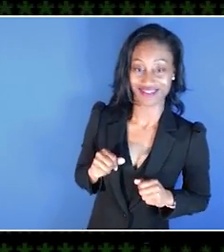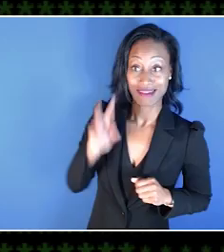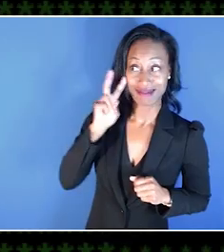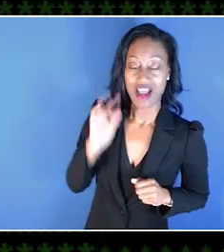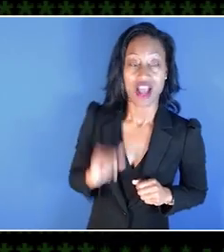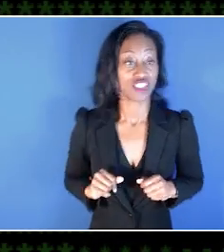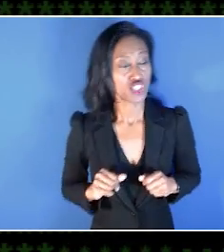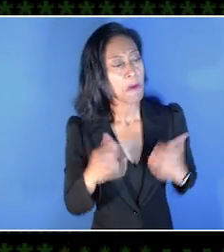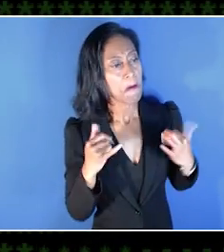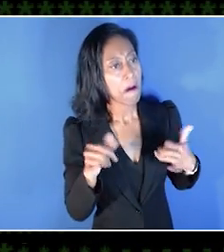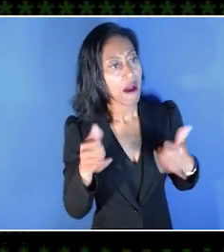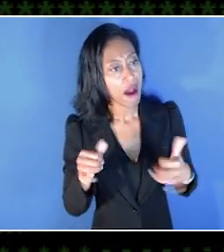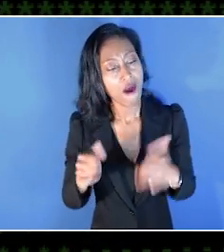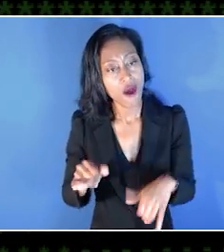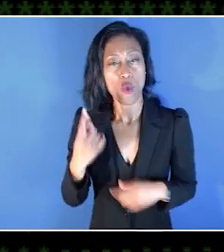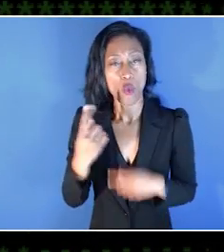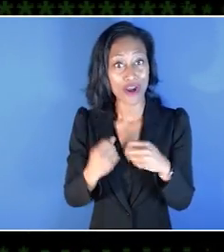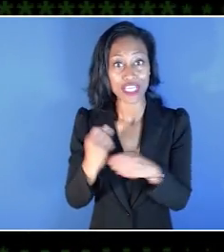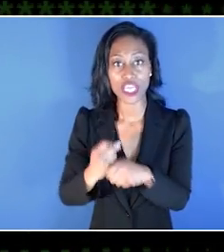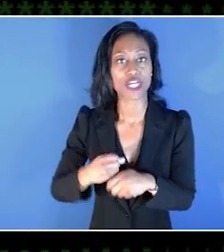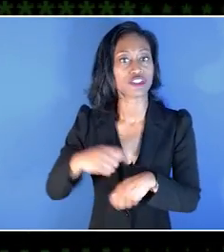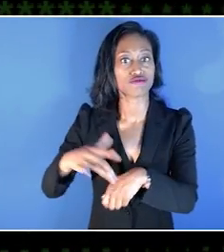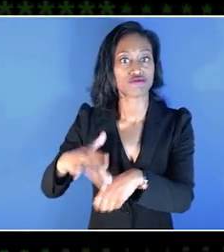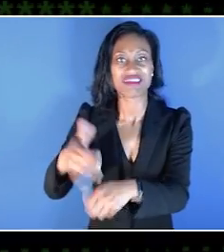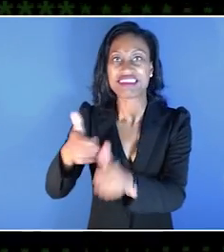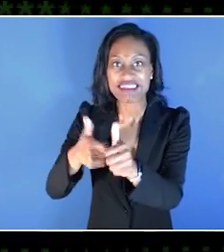So it gave her a year and she worked through all the stories. She worked through all of them.